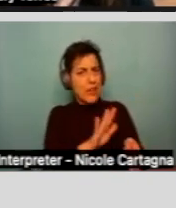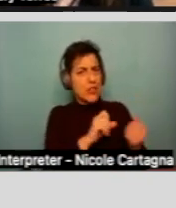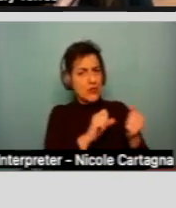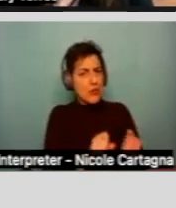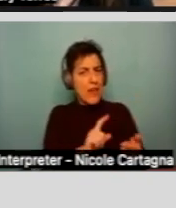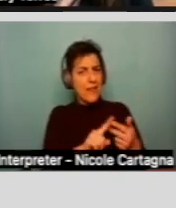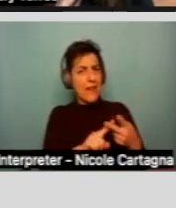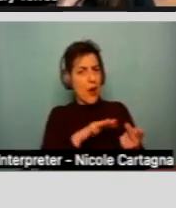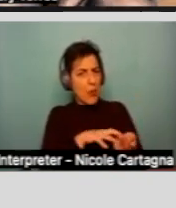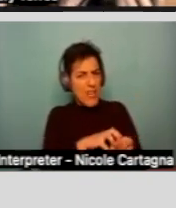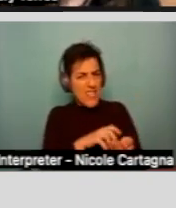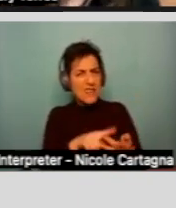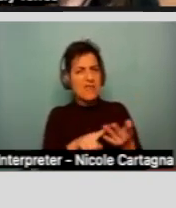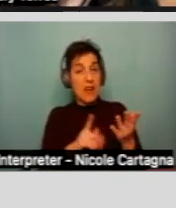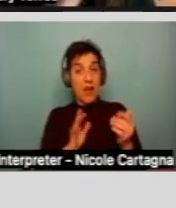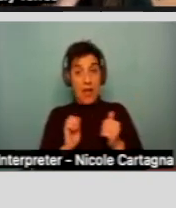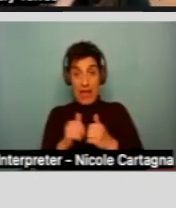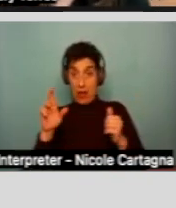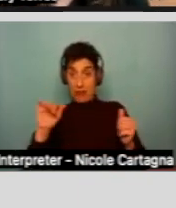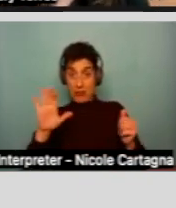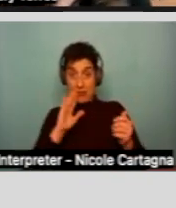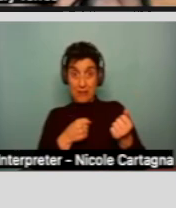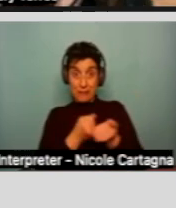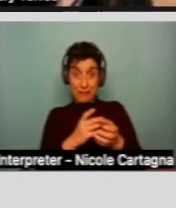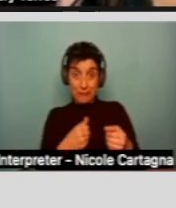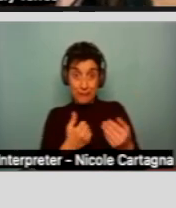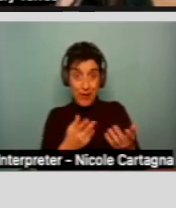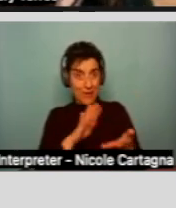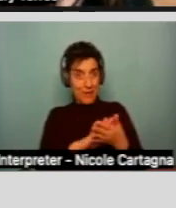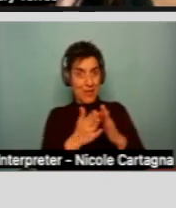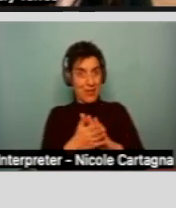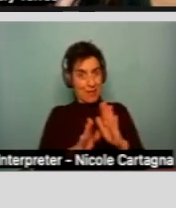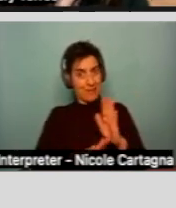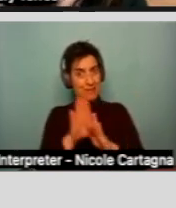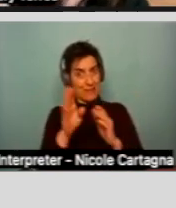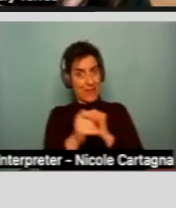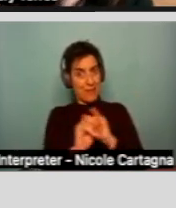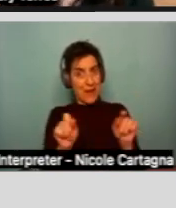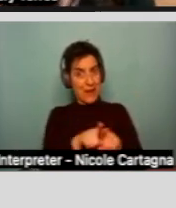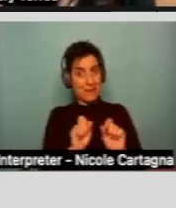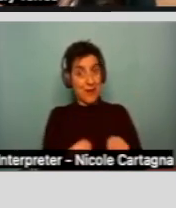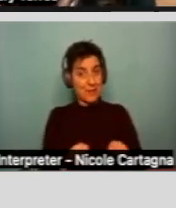and how can we support that consumer/client to become as independent as possible?